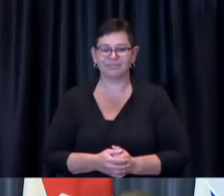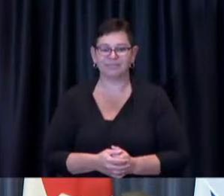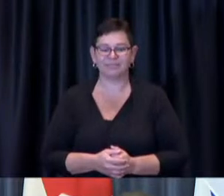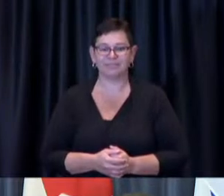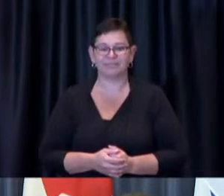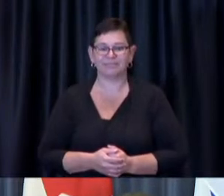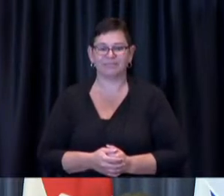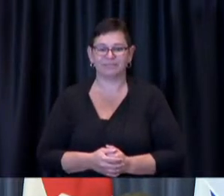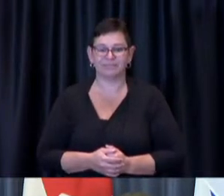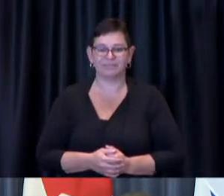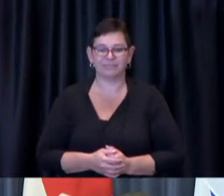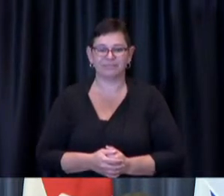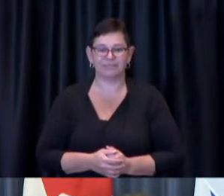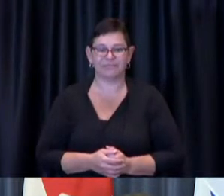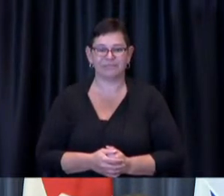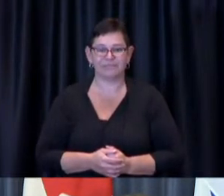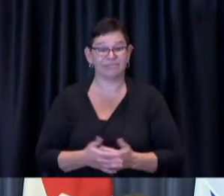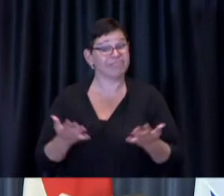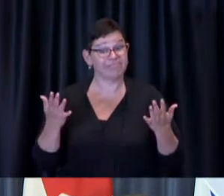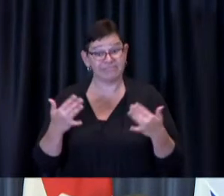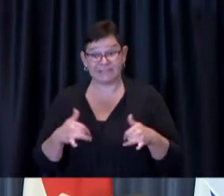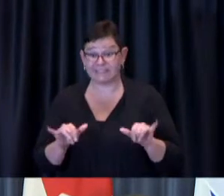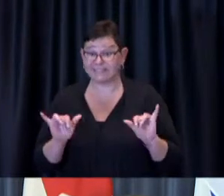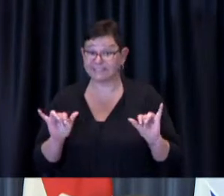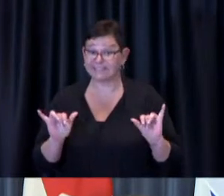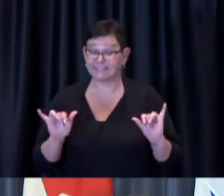With that I'll now hand it over to Don to moderate the questions.